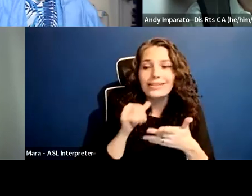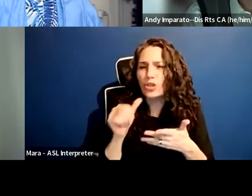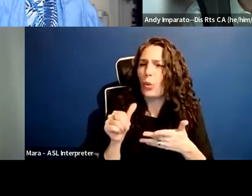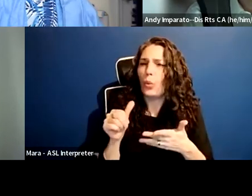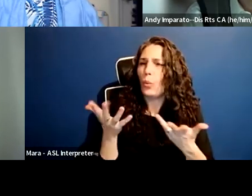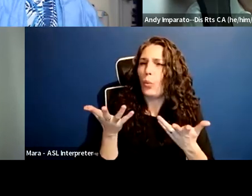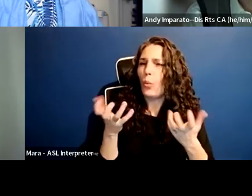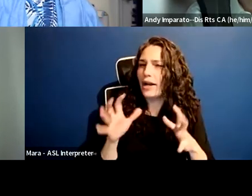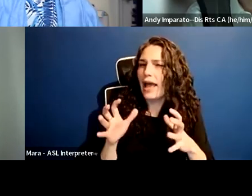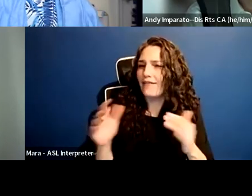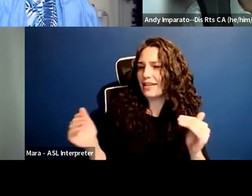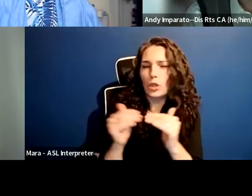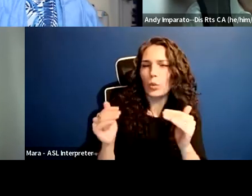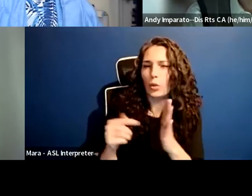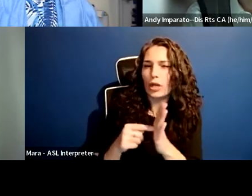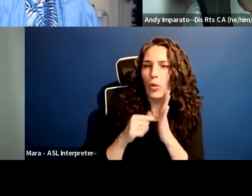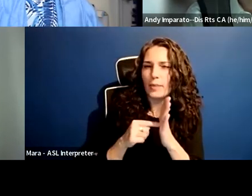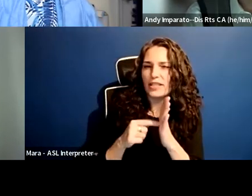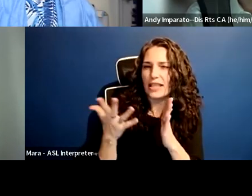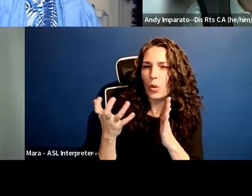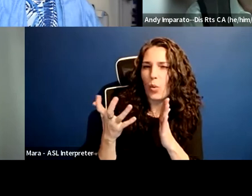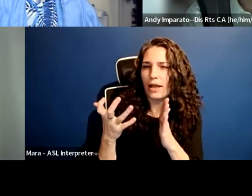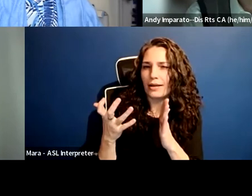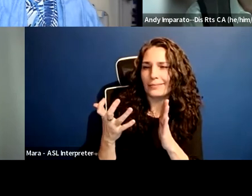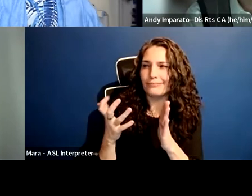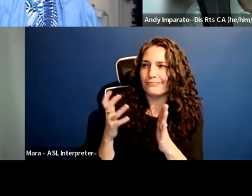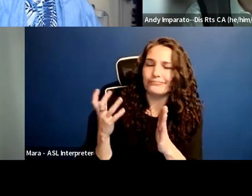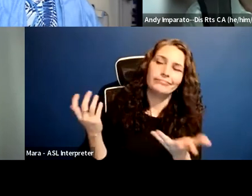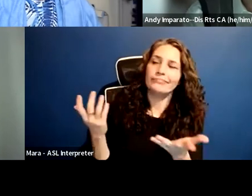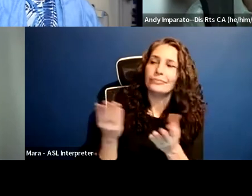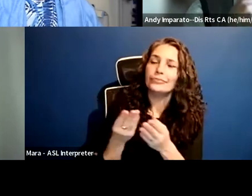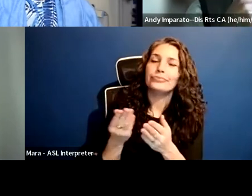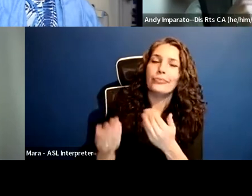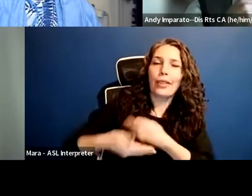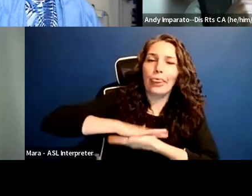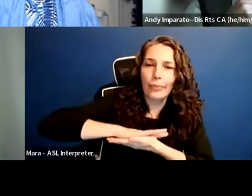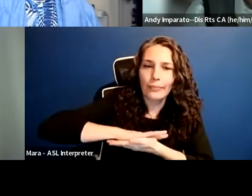And if one alleged discrimination based on disability,